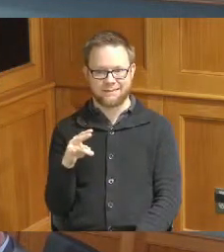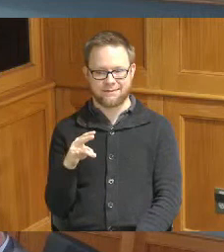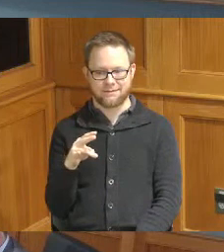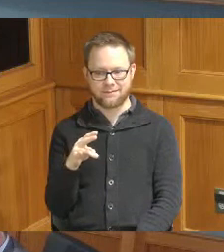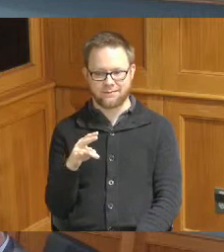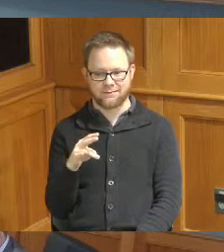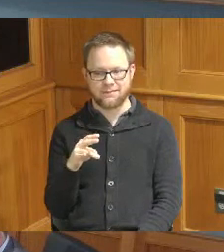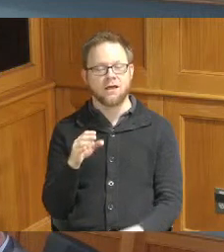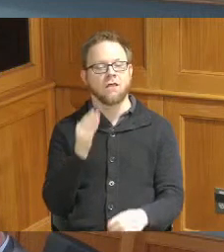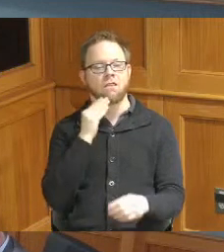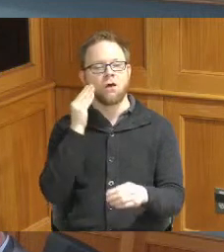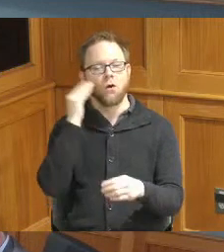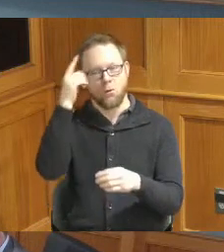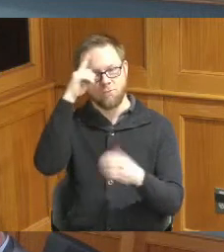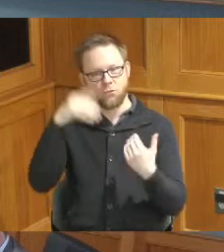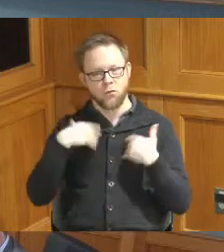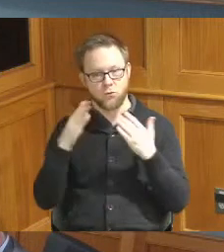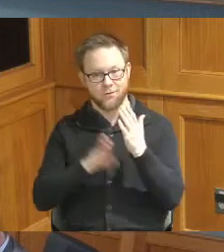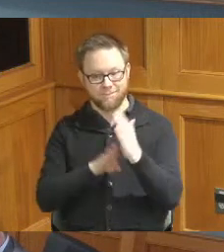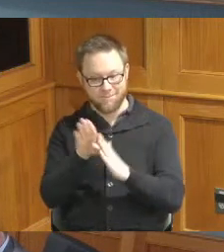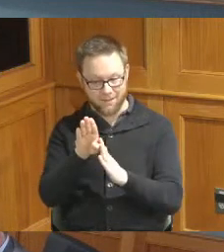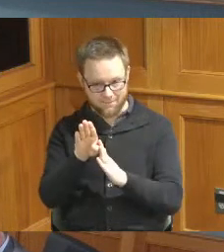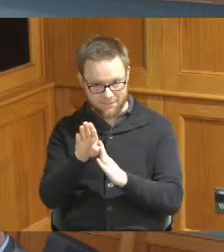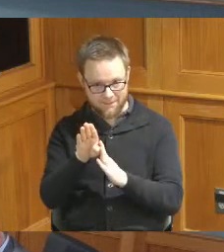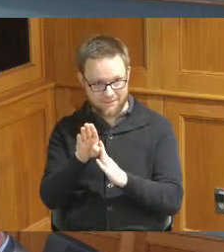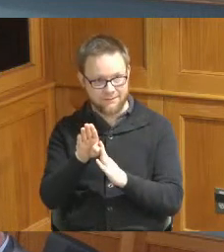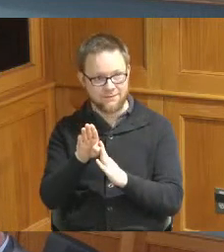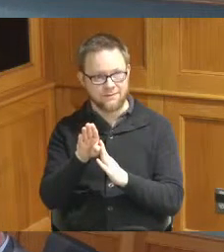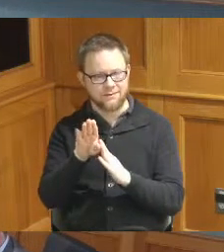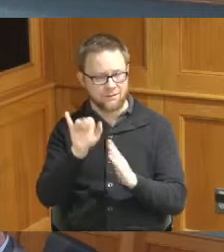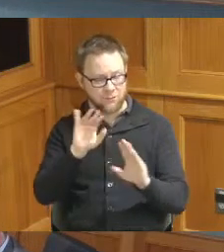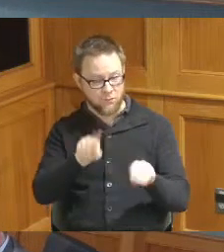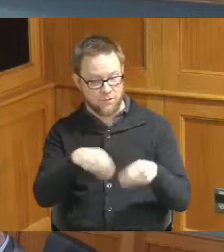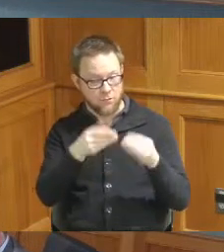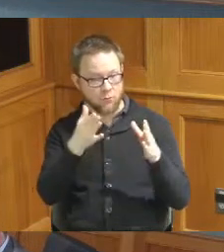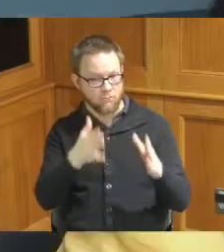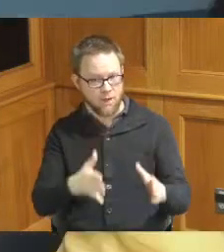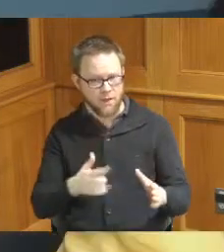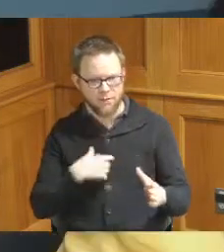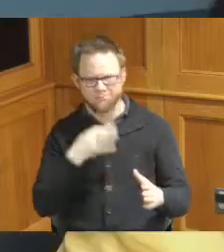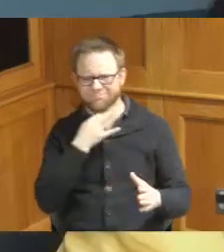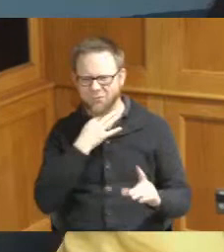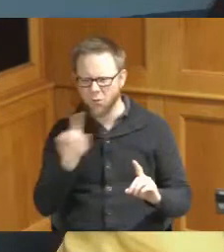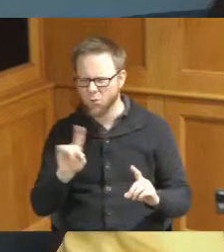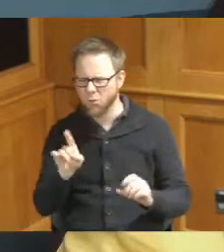home for Youth Development the pr as a provider I'd like to know where they are located because